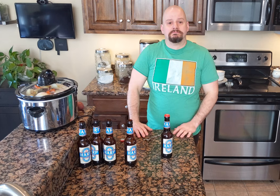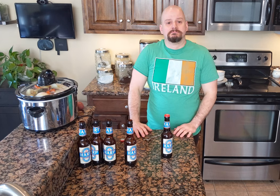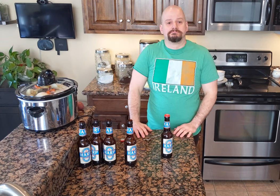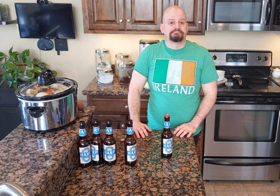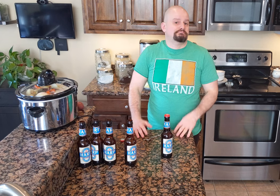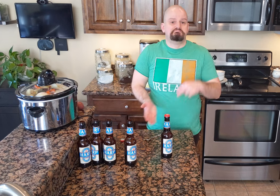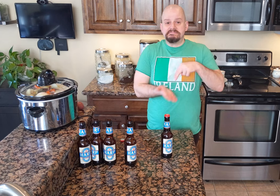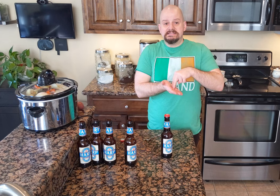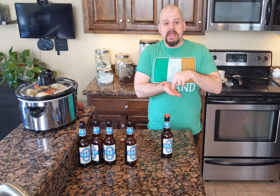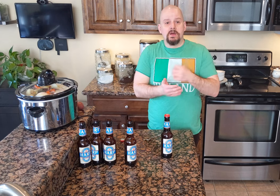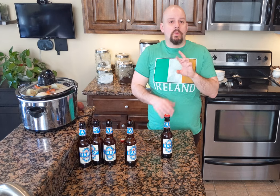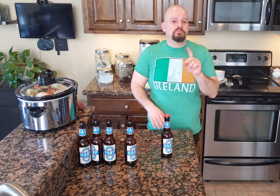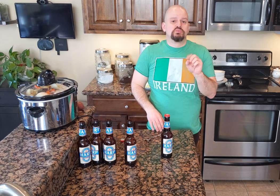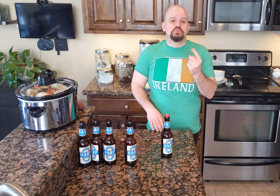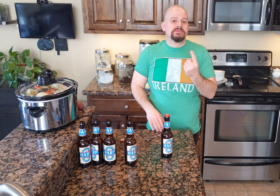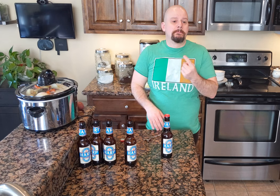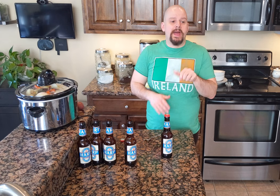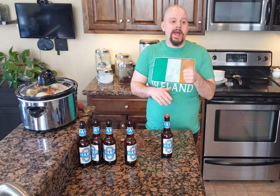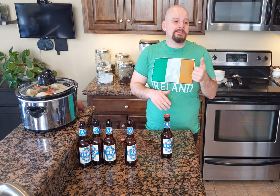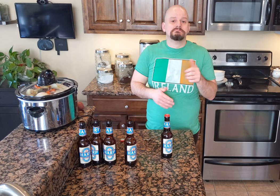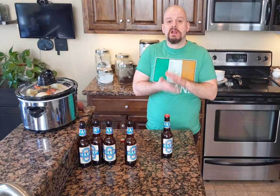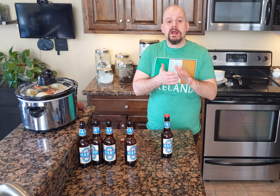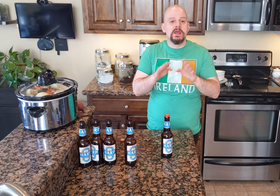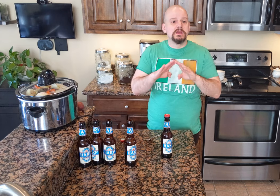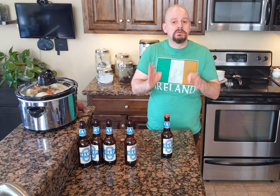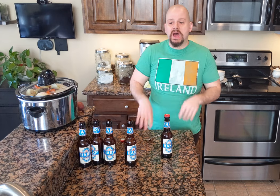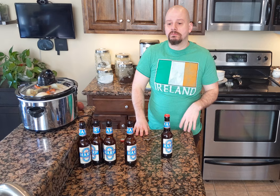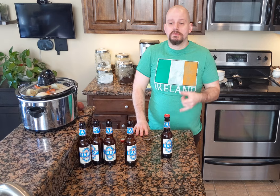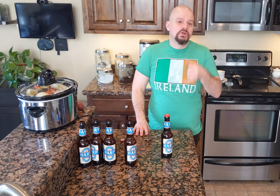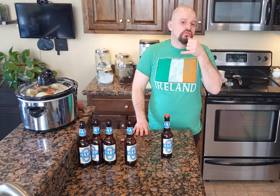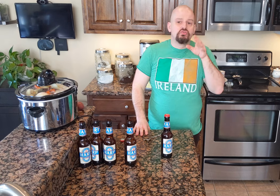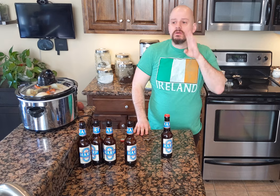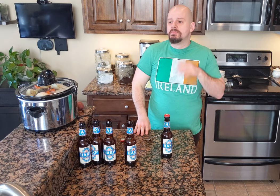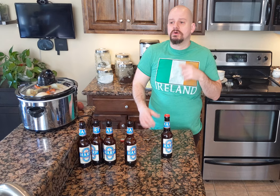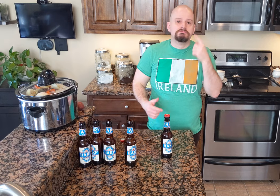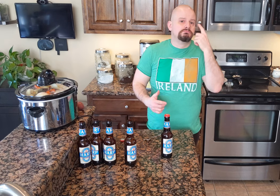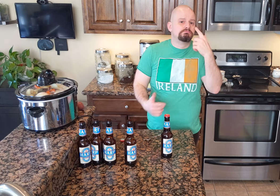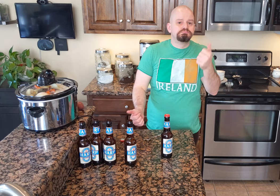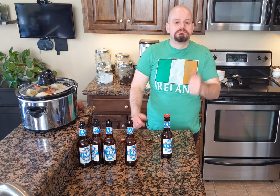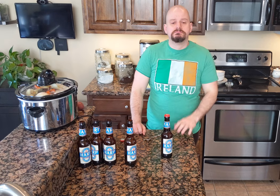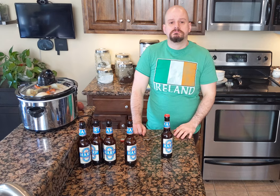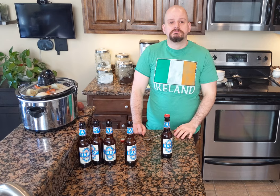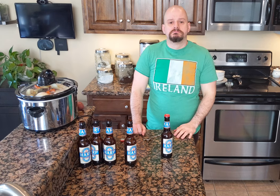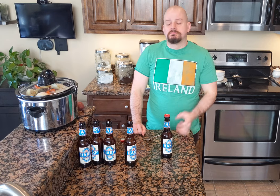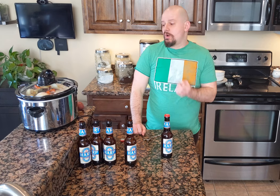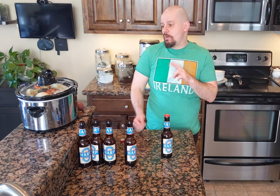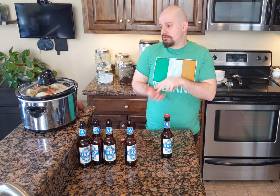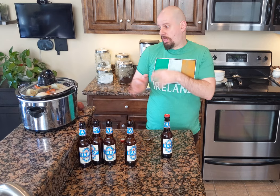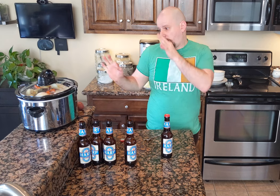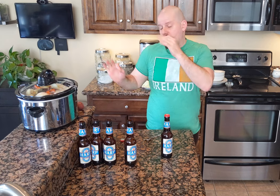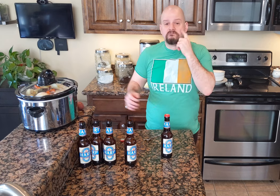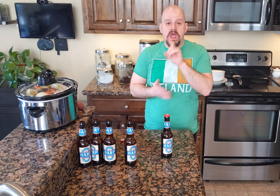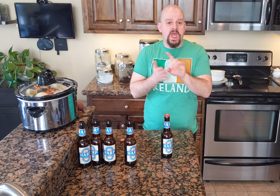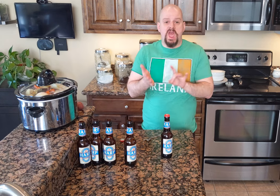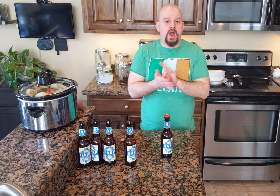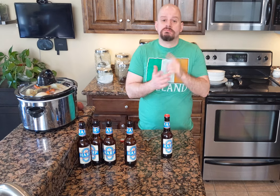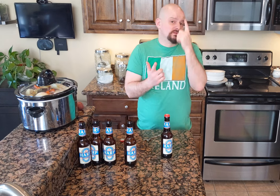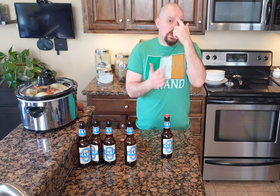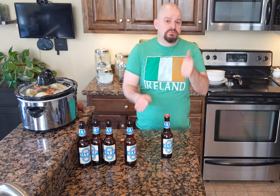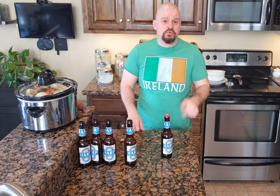You can stand or do something else... Clean your house. Drink beer, suit yourself. Or you could stand and stare for eight hours, it's up to you.